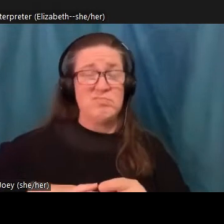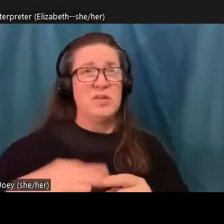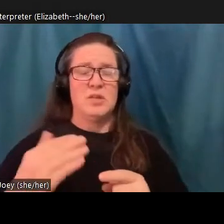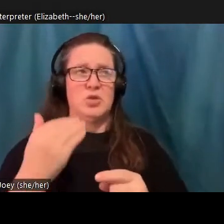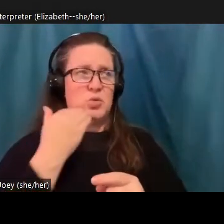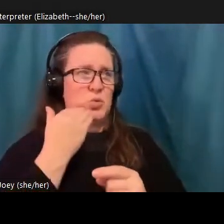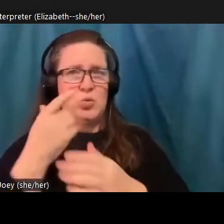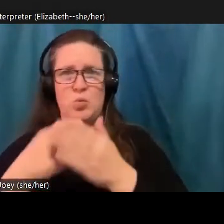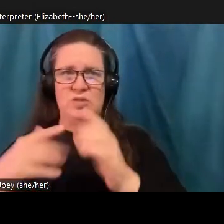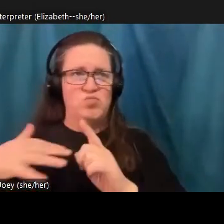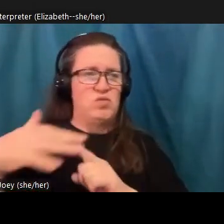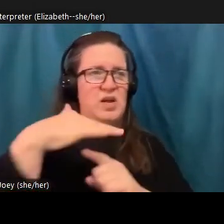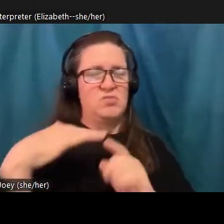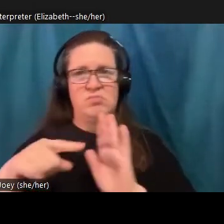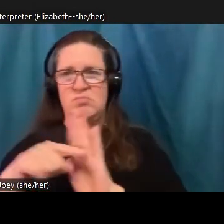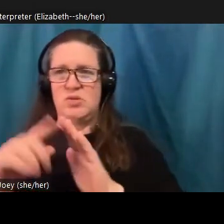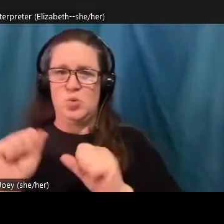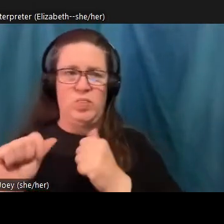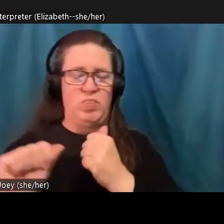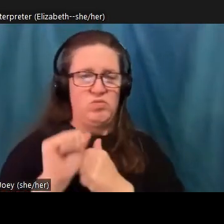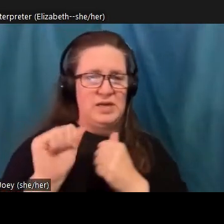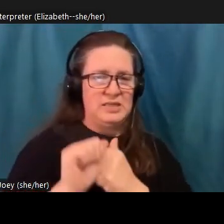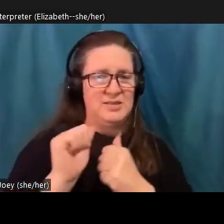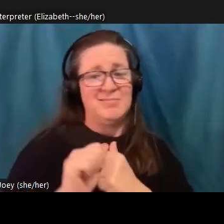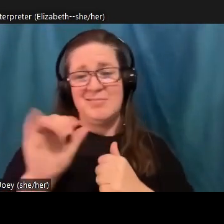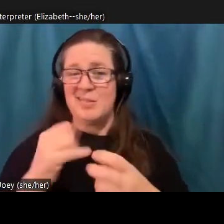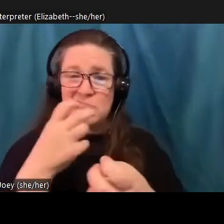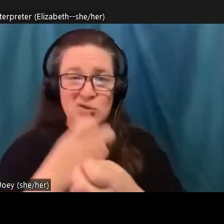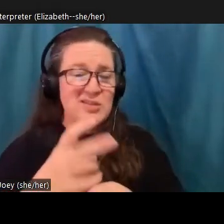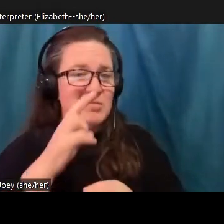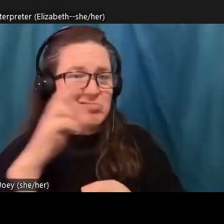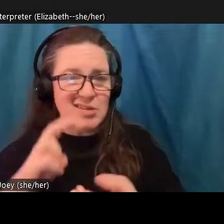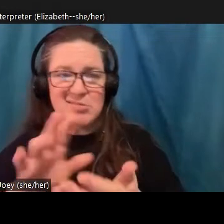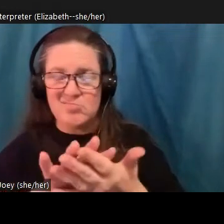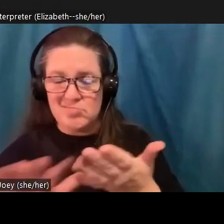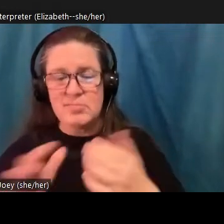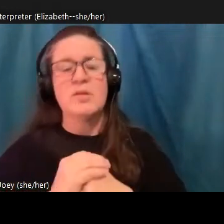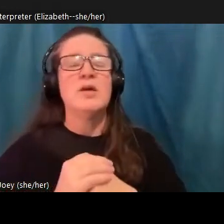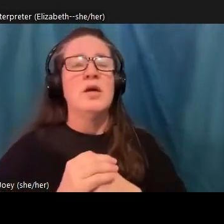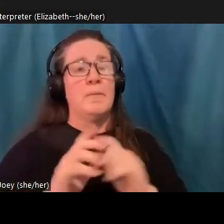anything that might be a threat. But we got to think about what does it mean in today's world where these images are, you